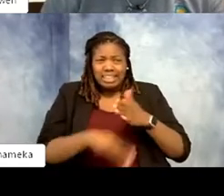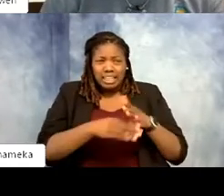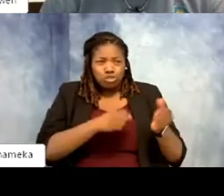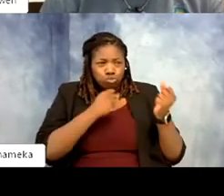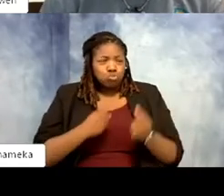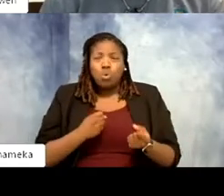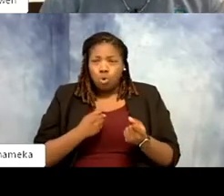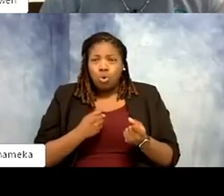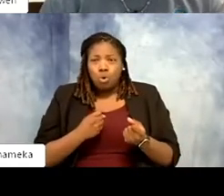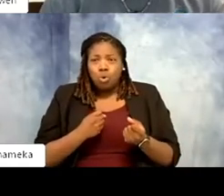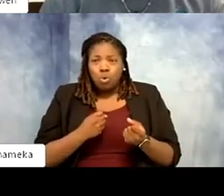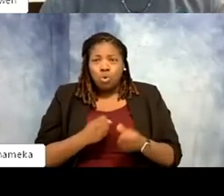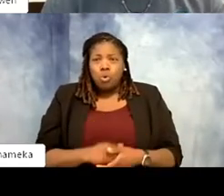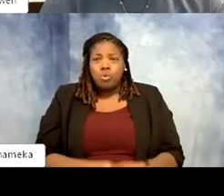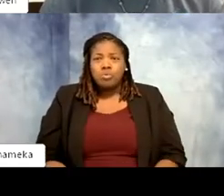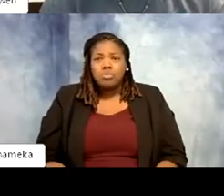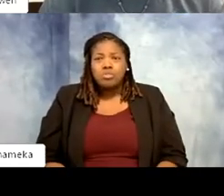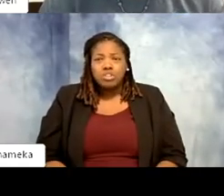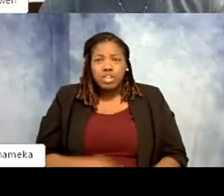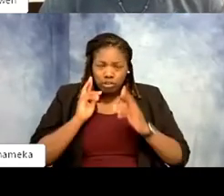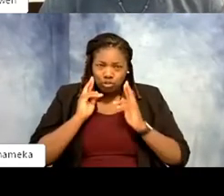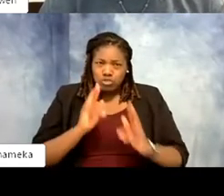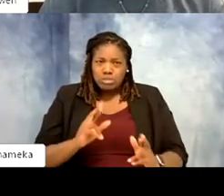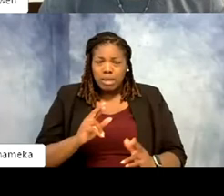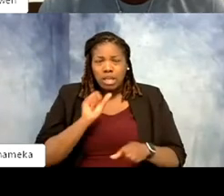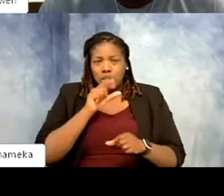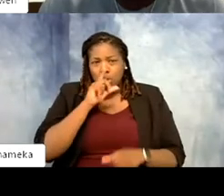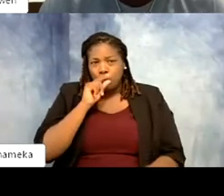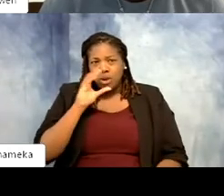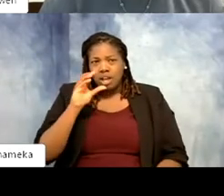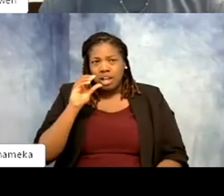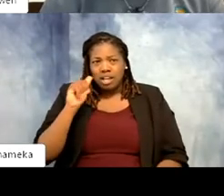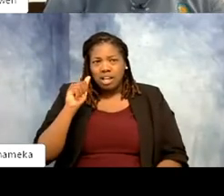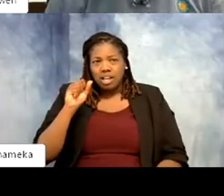So a lot of respect for cassowaries, even though they look cute right here this will grow up to be